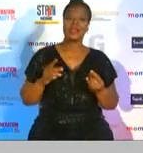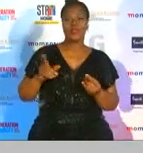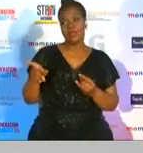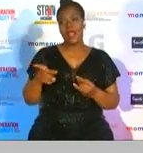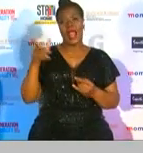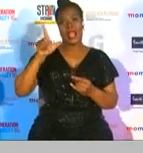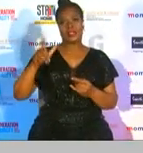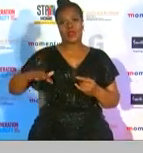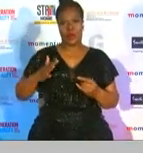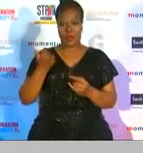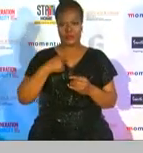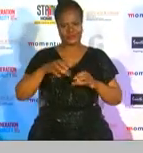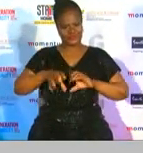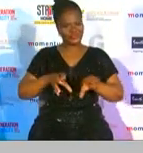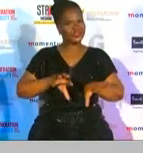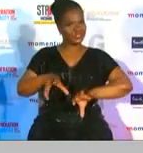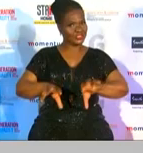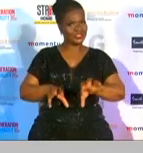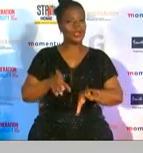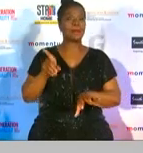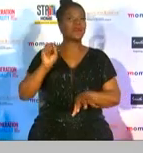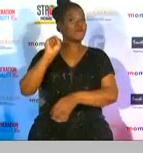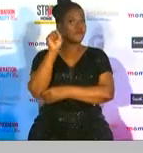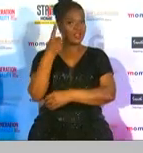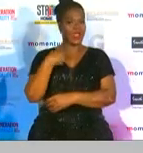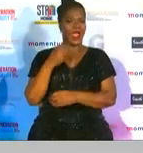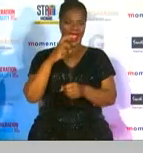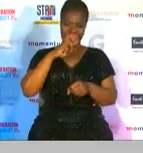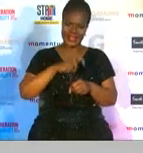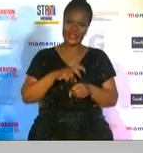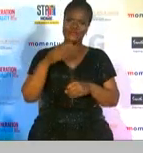but i think first and foremost i need to finish what i have started here